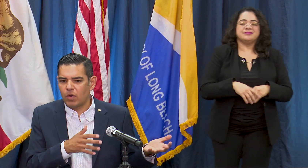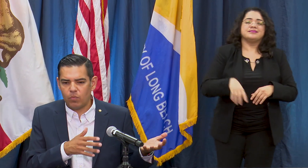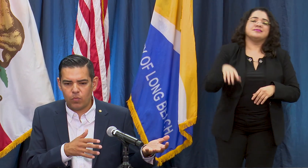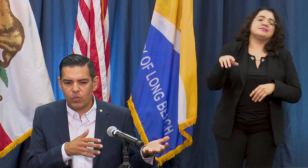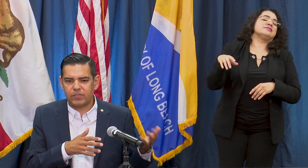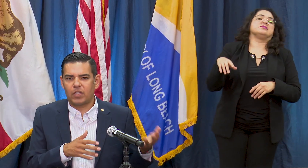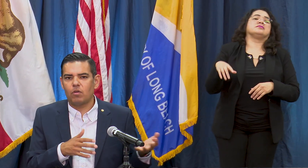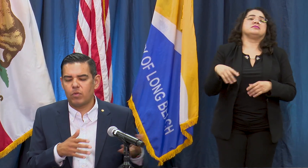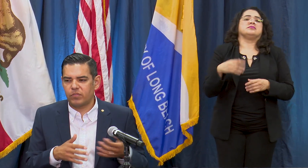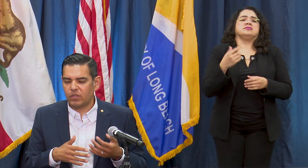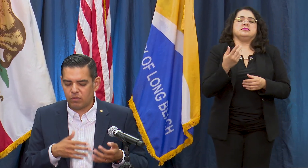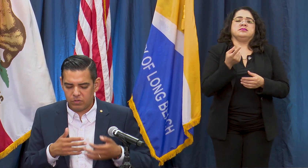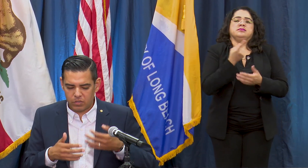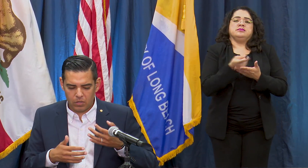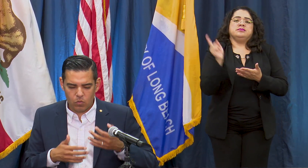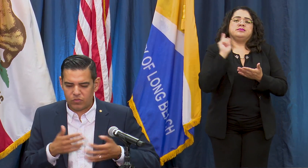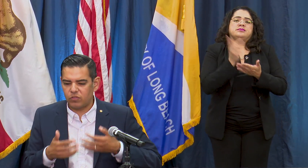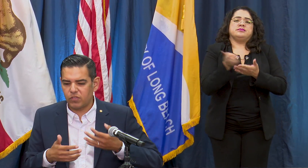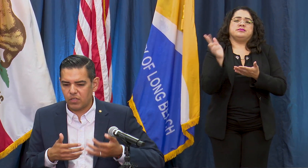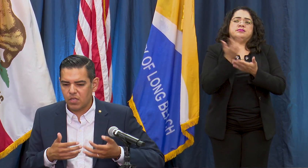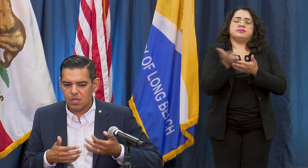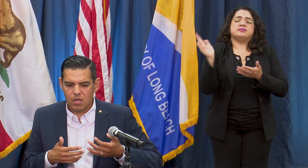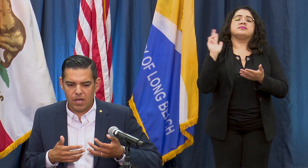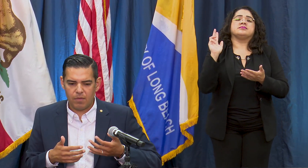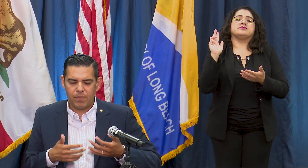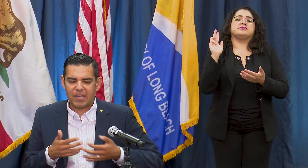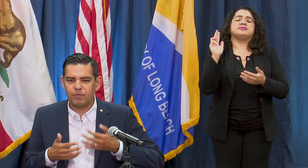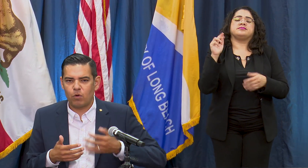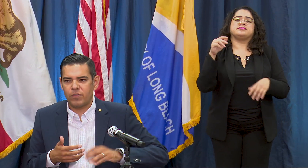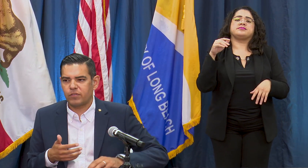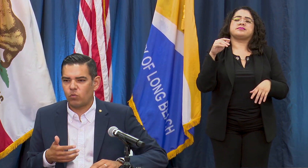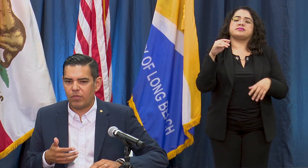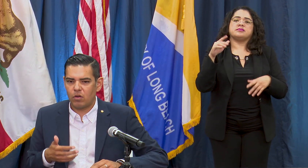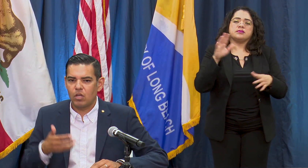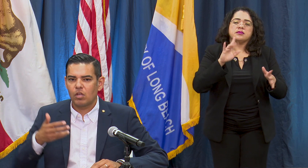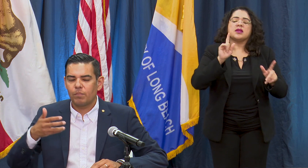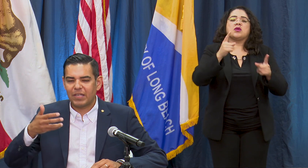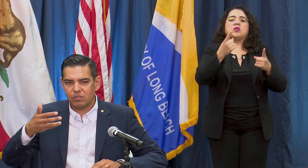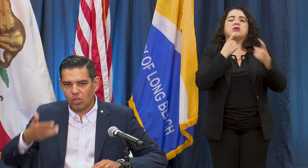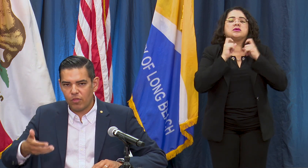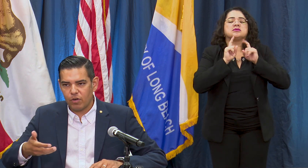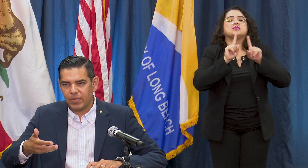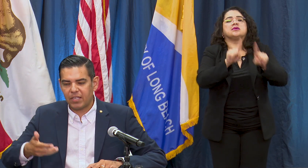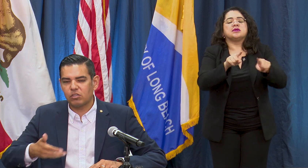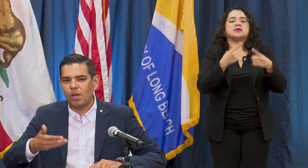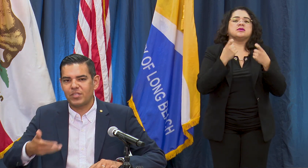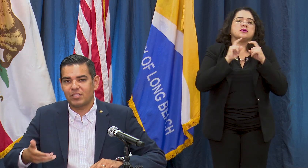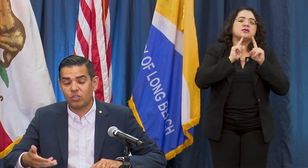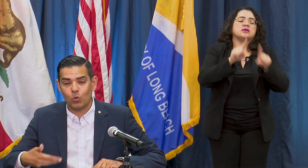weeks ago there was questions and back and forth as to whether because Long Beach has its own